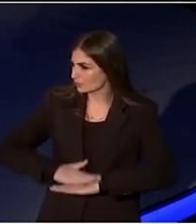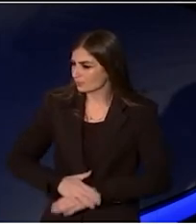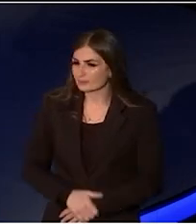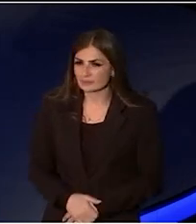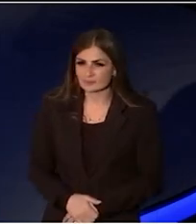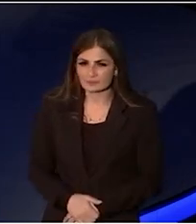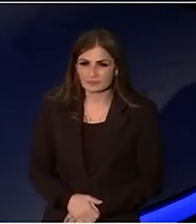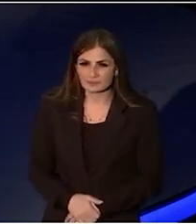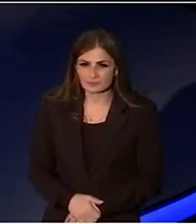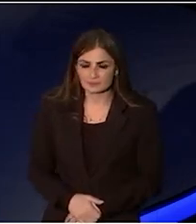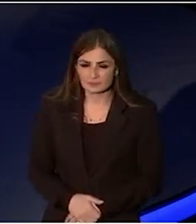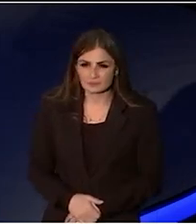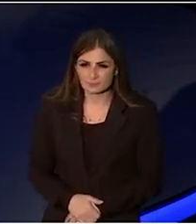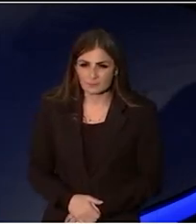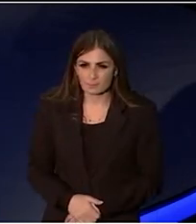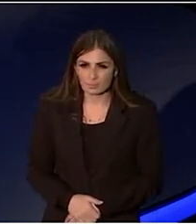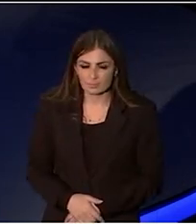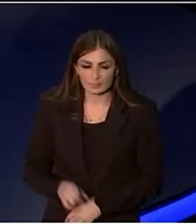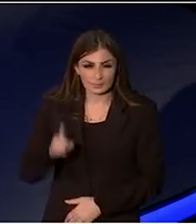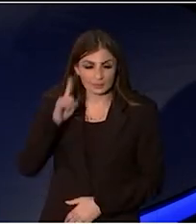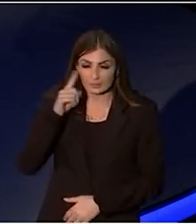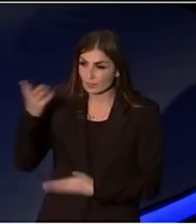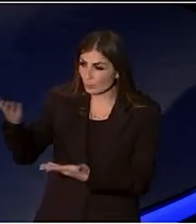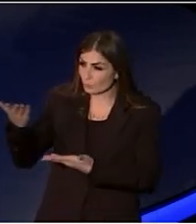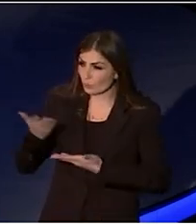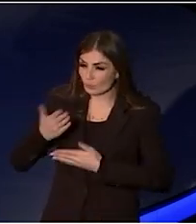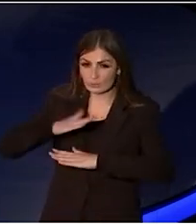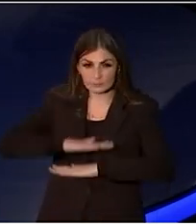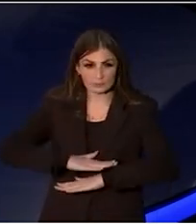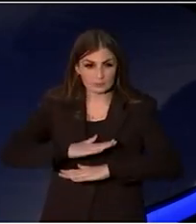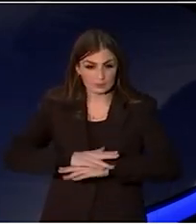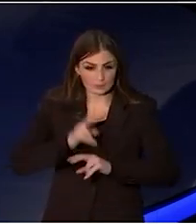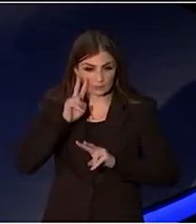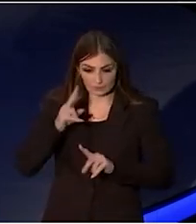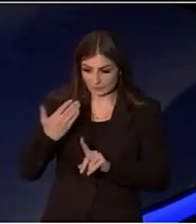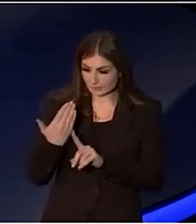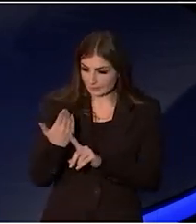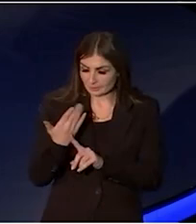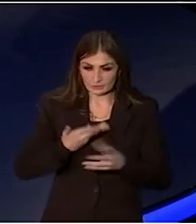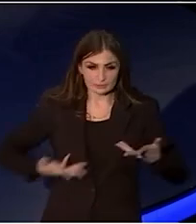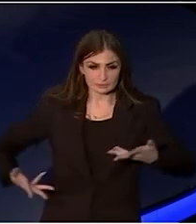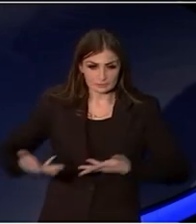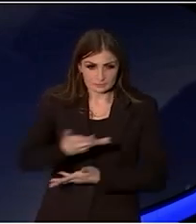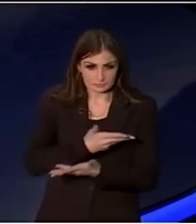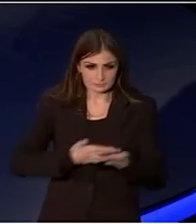I think Welcome to country when you look at some of the recent public discussion,